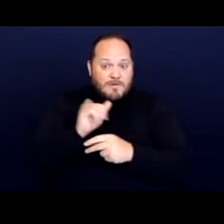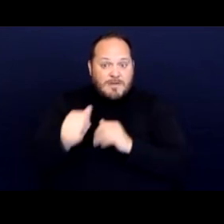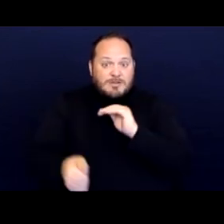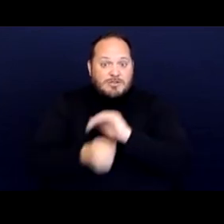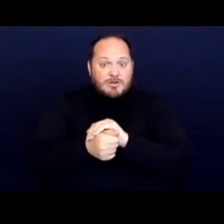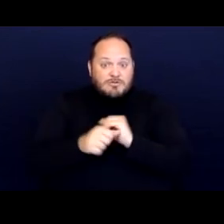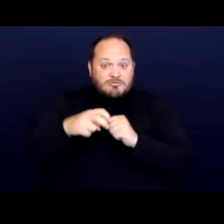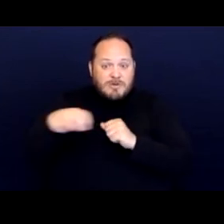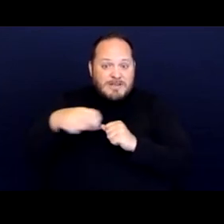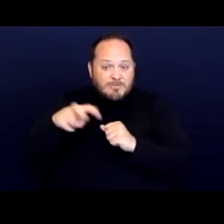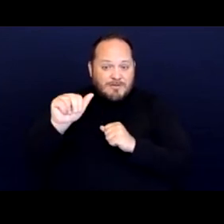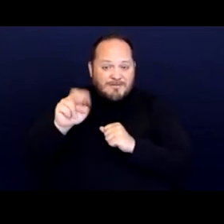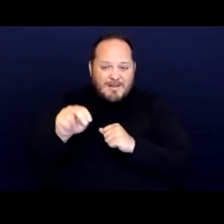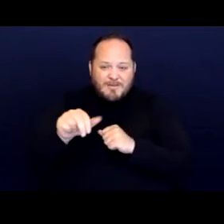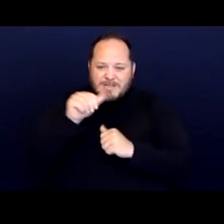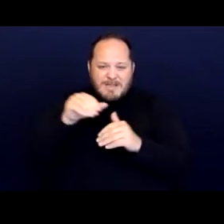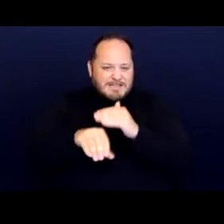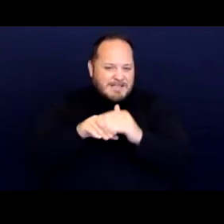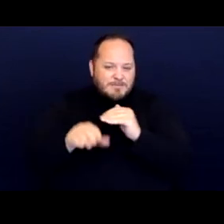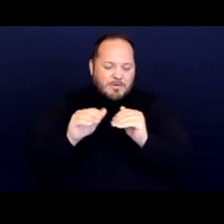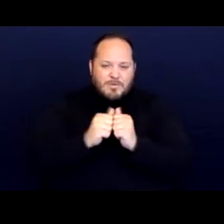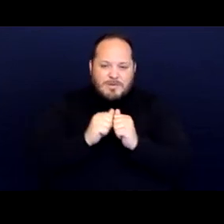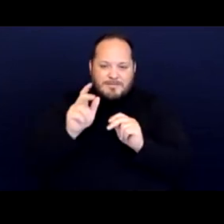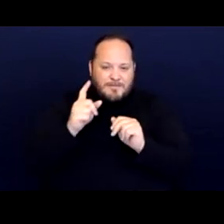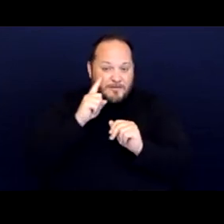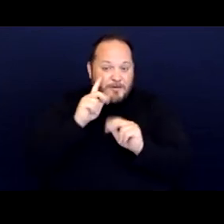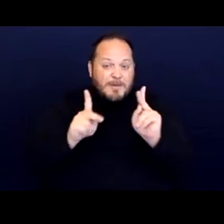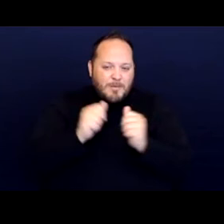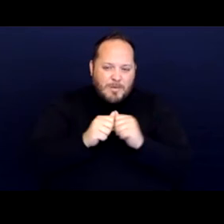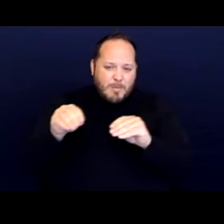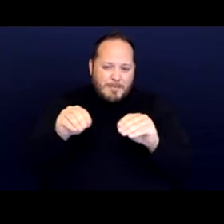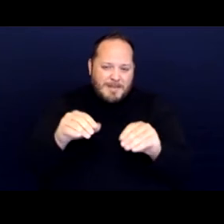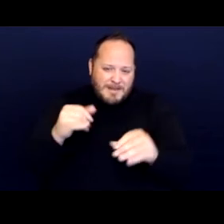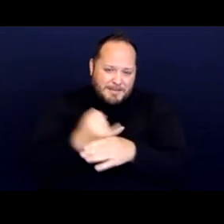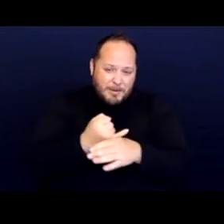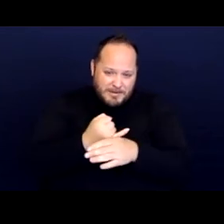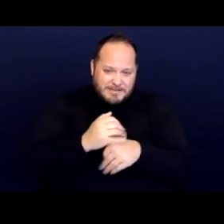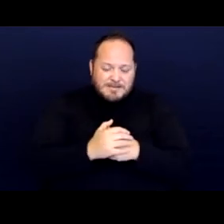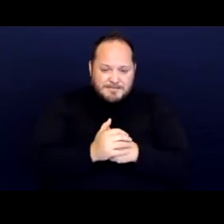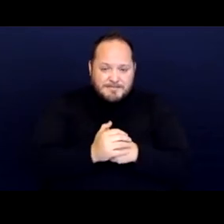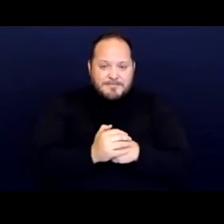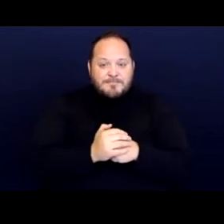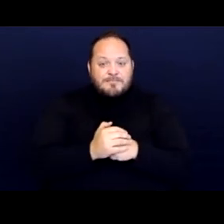was not accessible for people with mobility impairments. And on top of this stressful environment